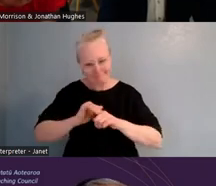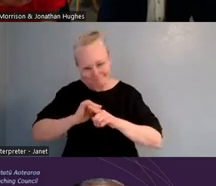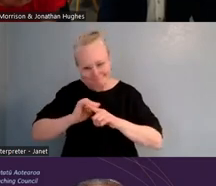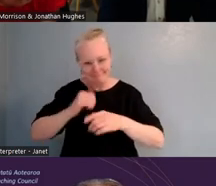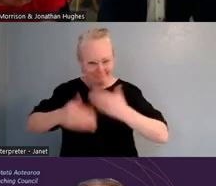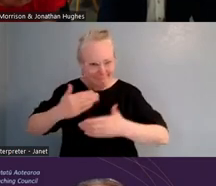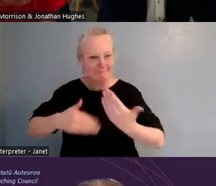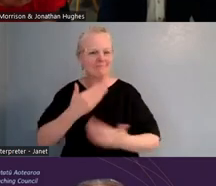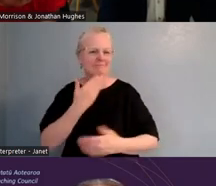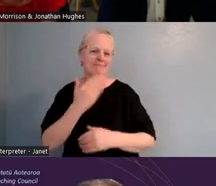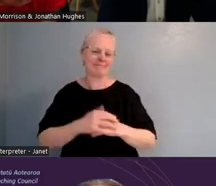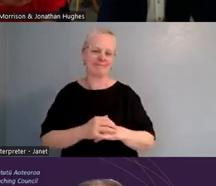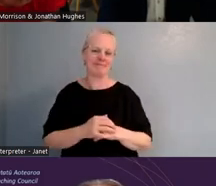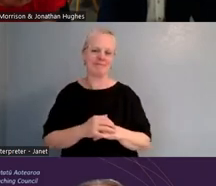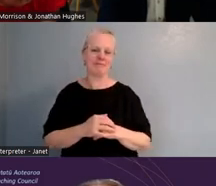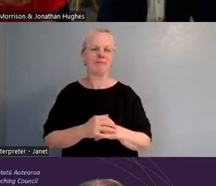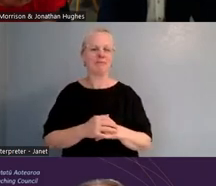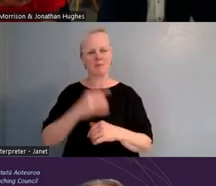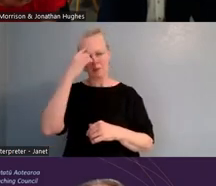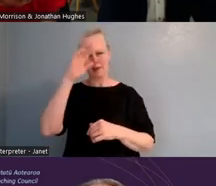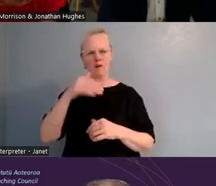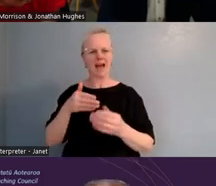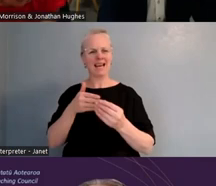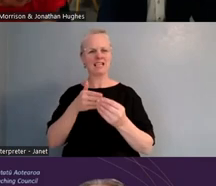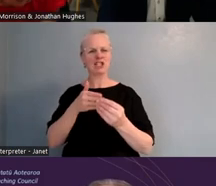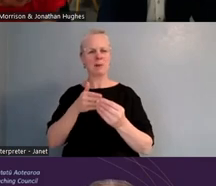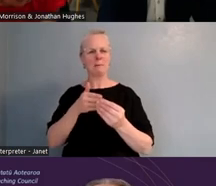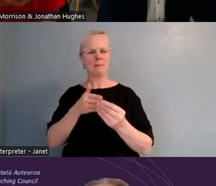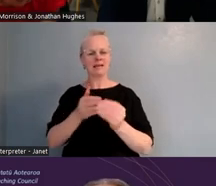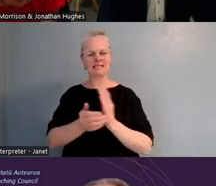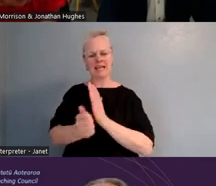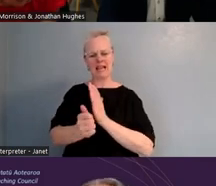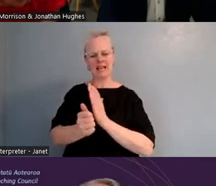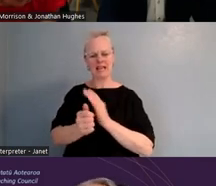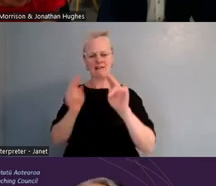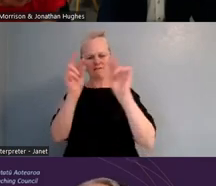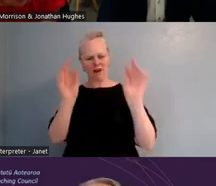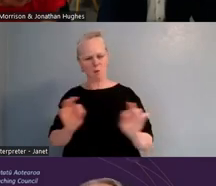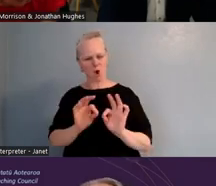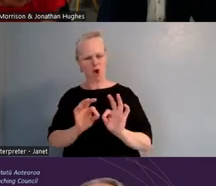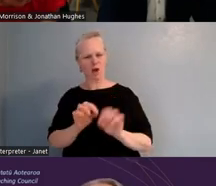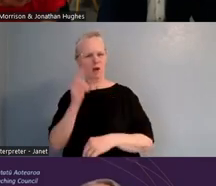Thinking about that leadership capability framework, how strong those links are, how visible that leadership is